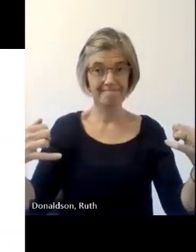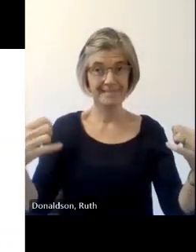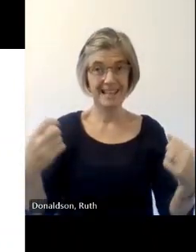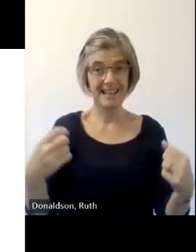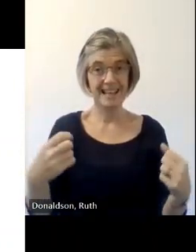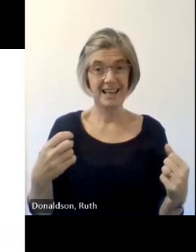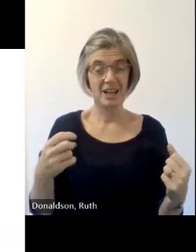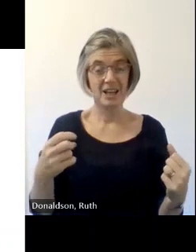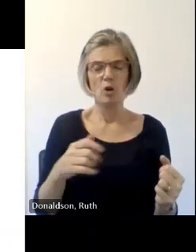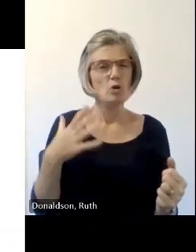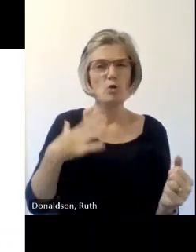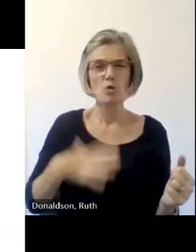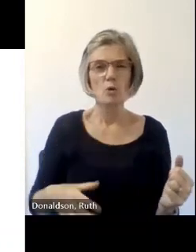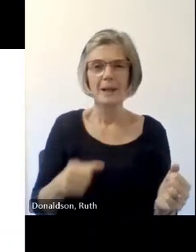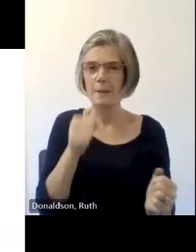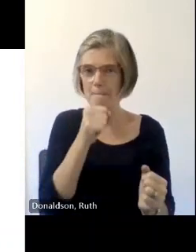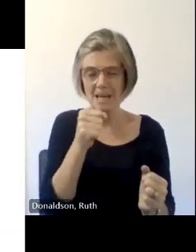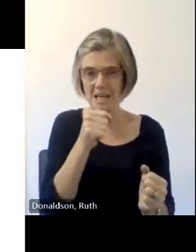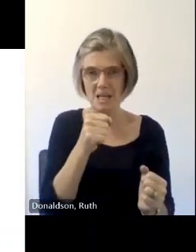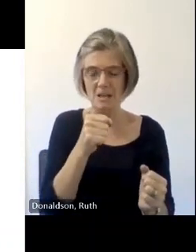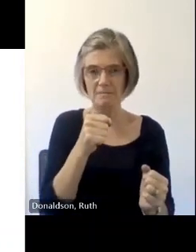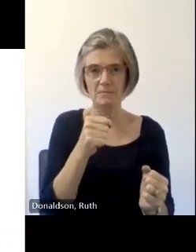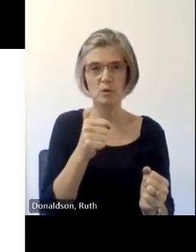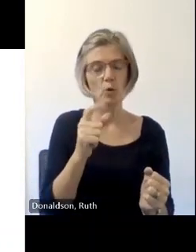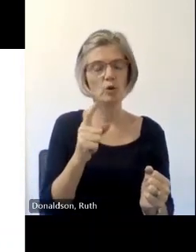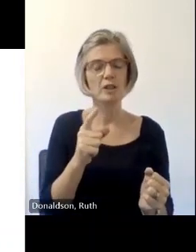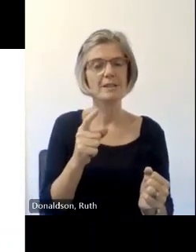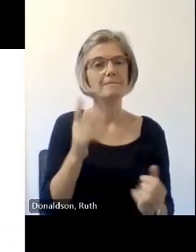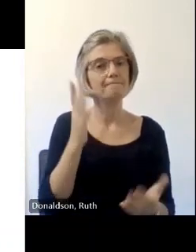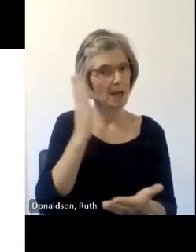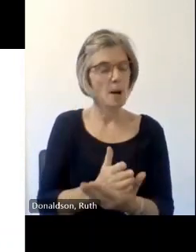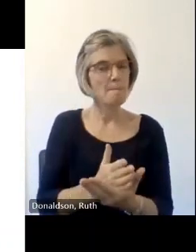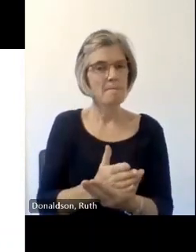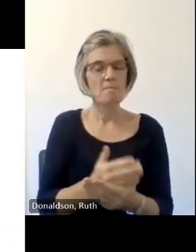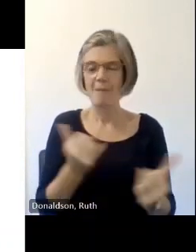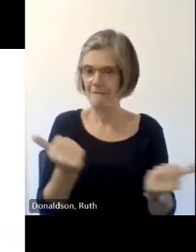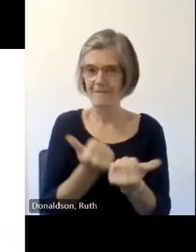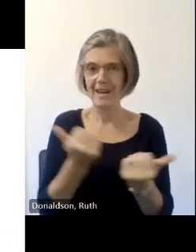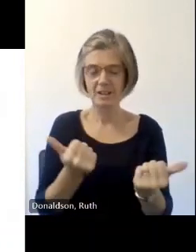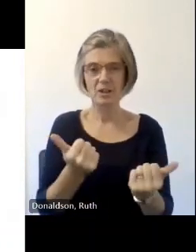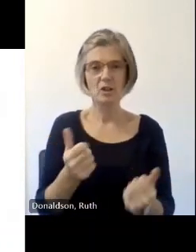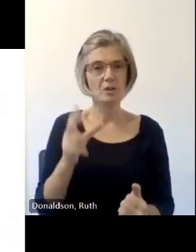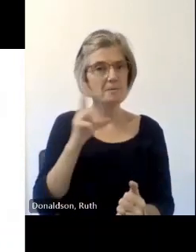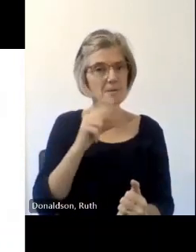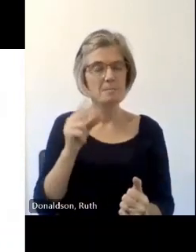such like so just kind of trust in that process that speaking at your normal volume is absolutely